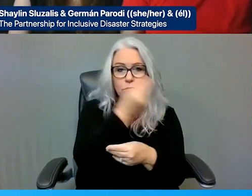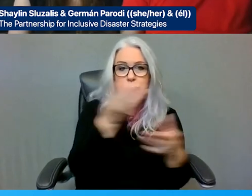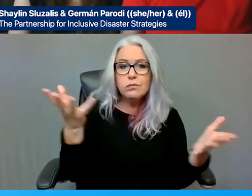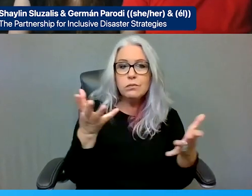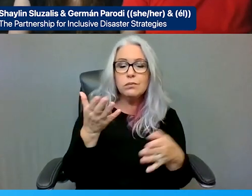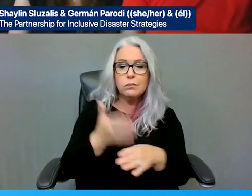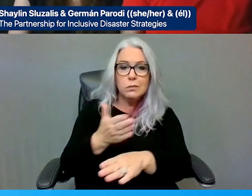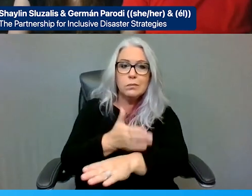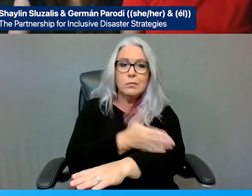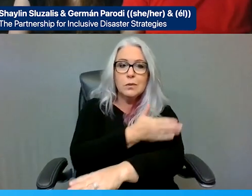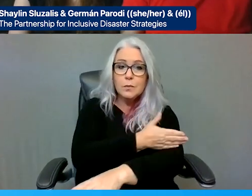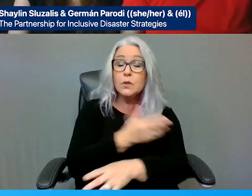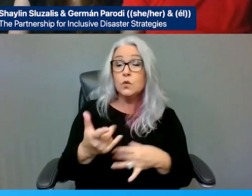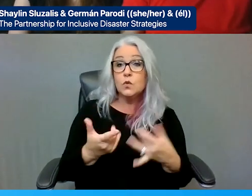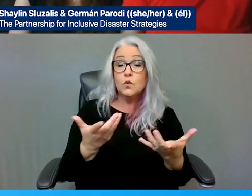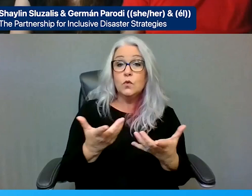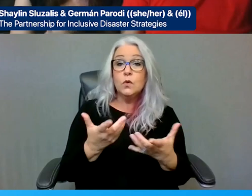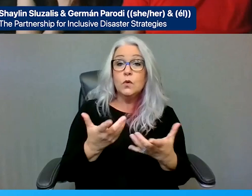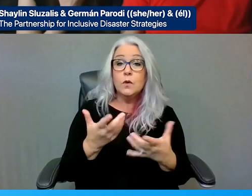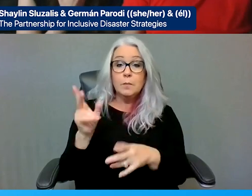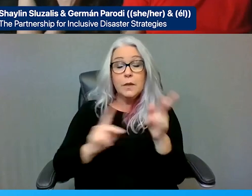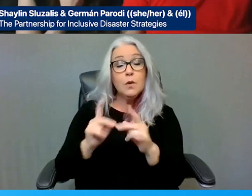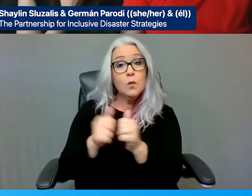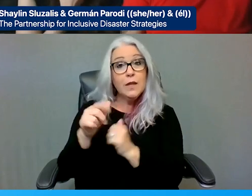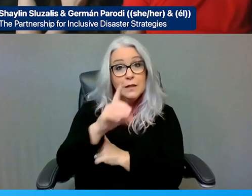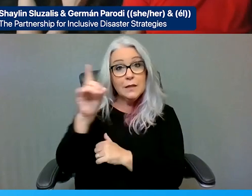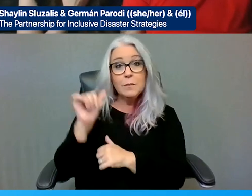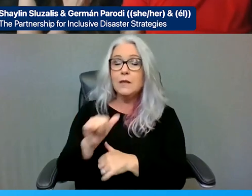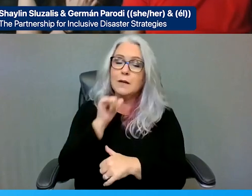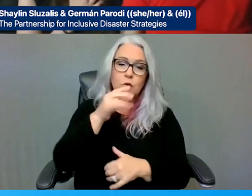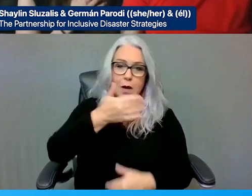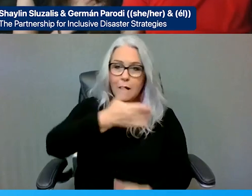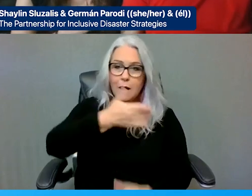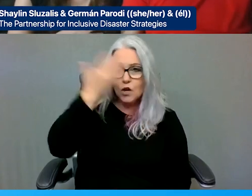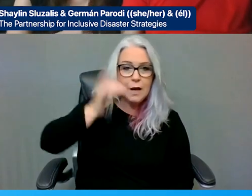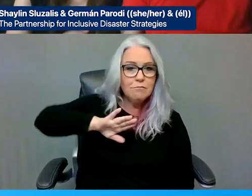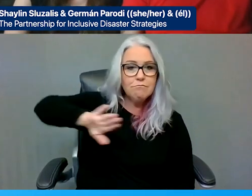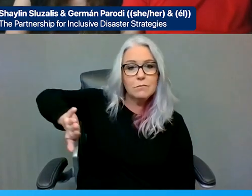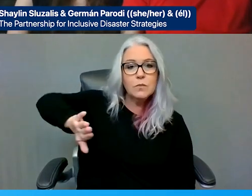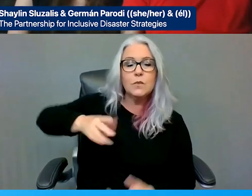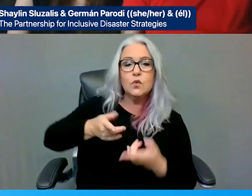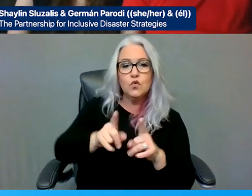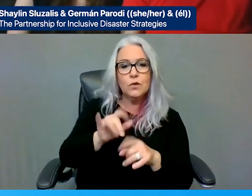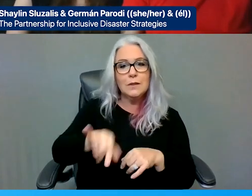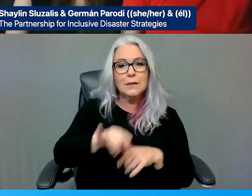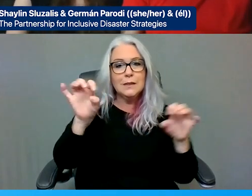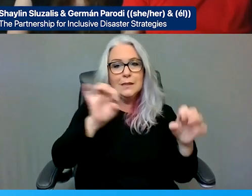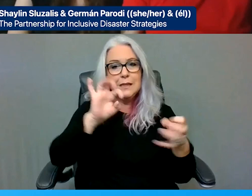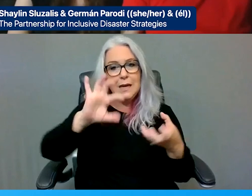people with disabilities are not forgotten during disasters and emergencies. Marc: I'm so glad I asked